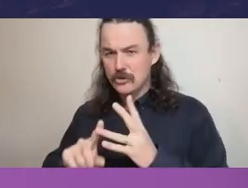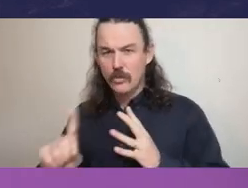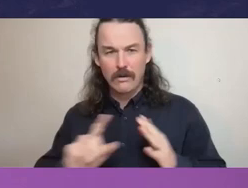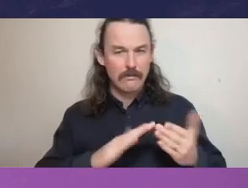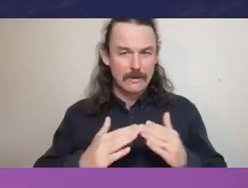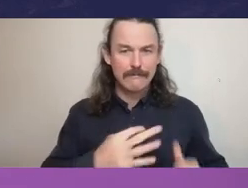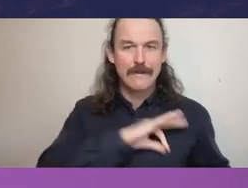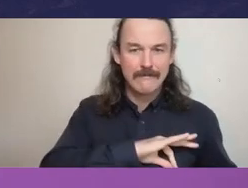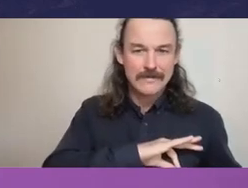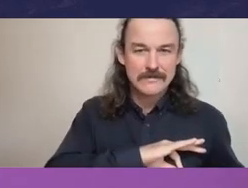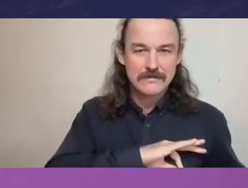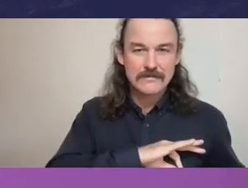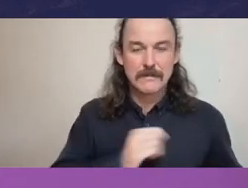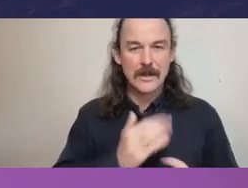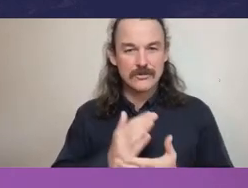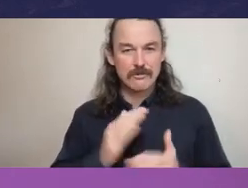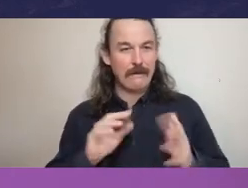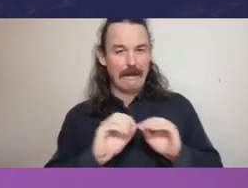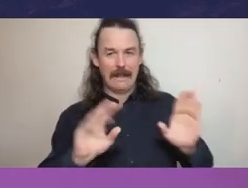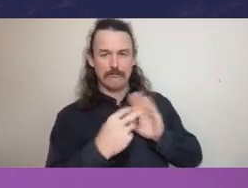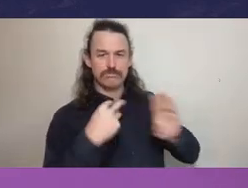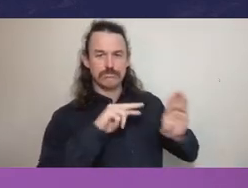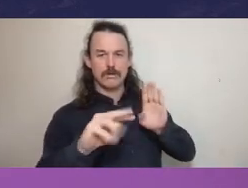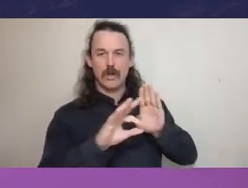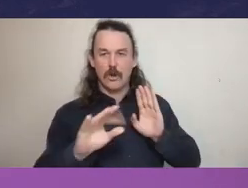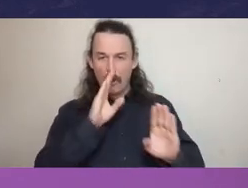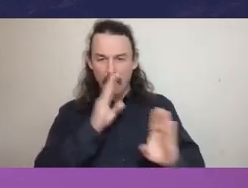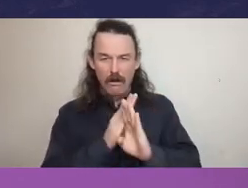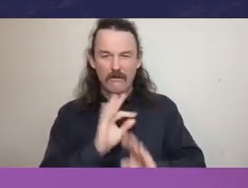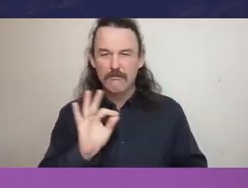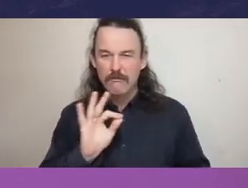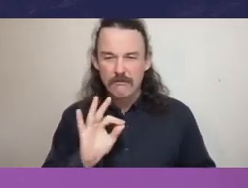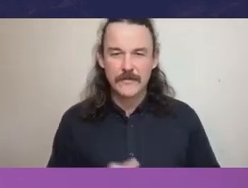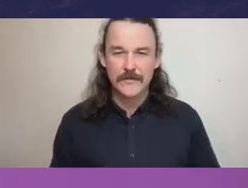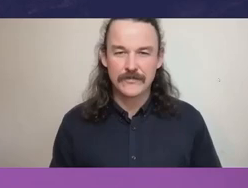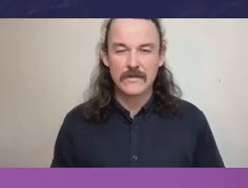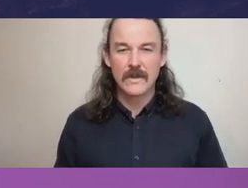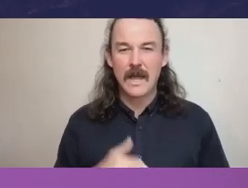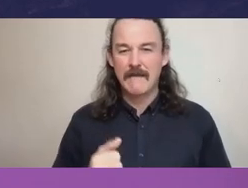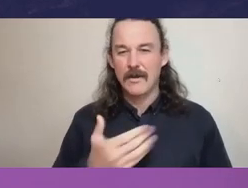But let me just share with you a what I think is a great quote that is 30 years old now from the Treadway Commission.